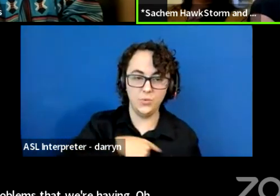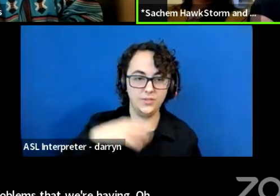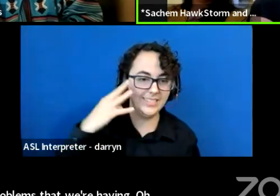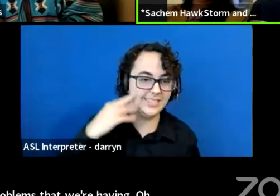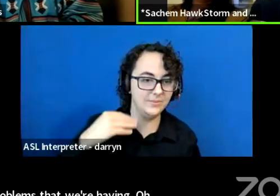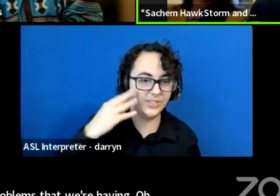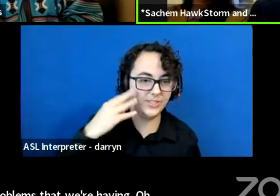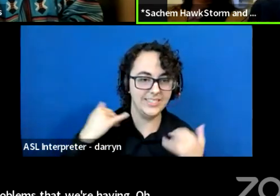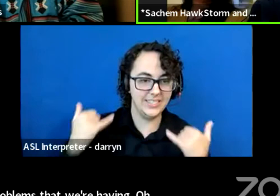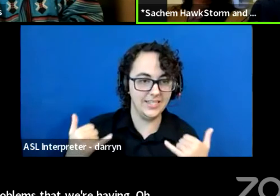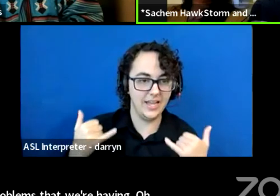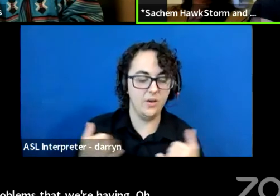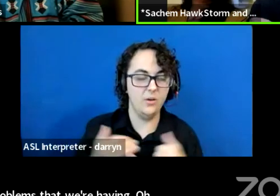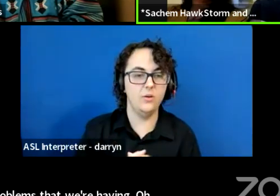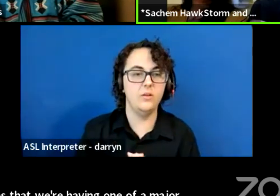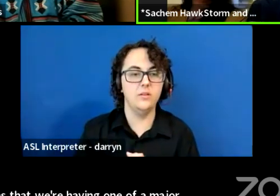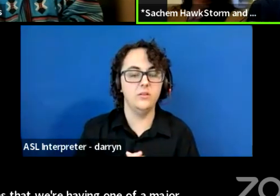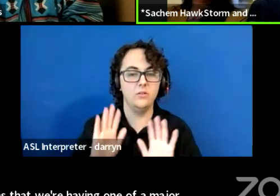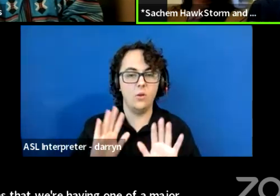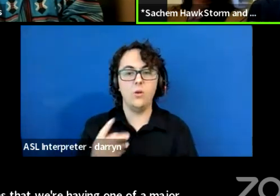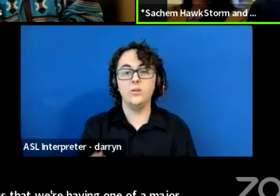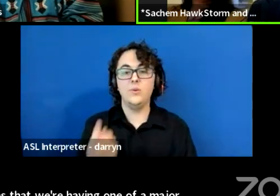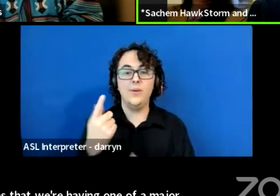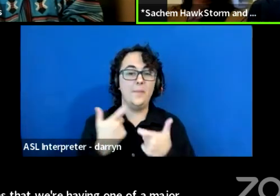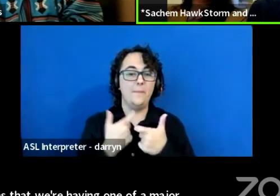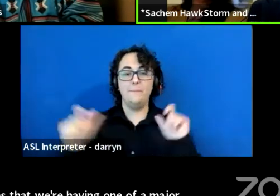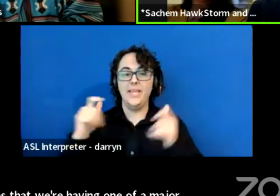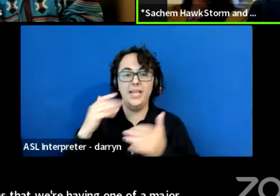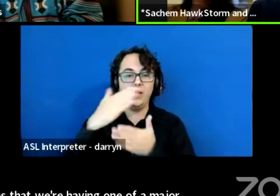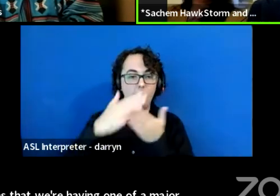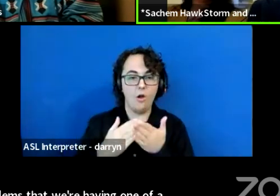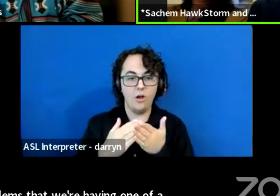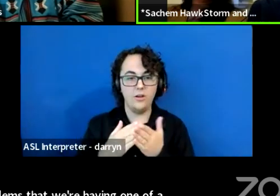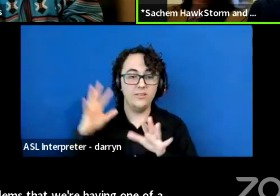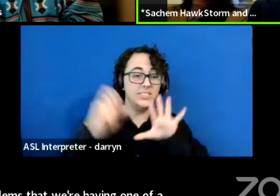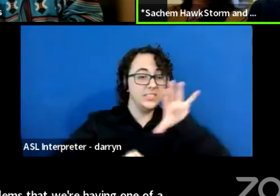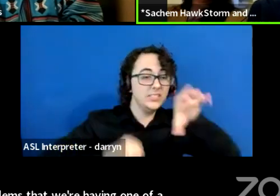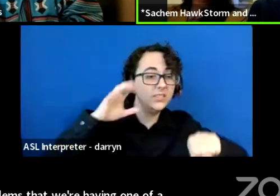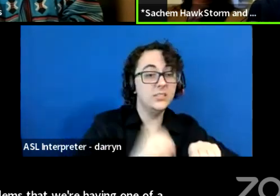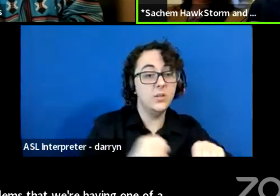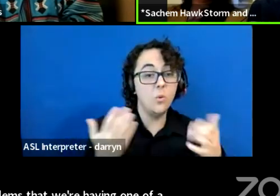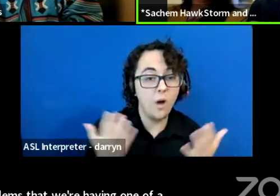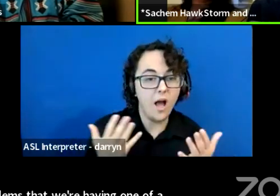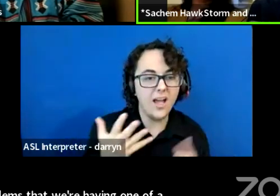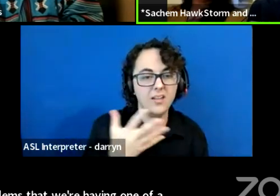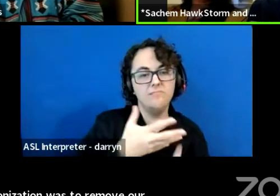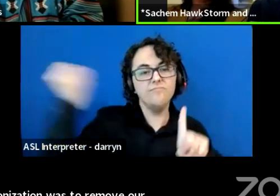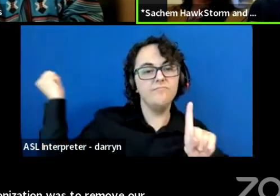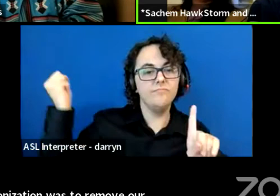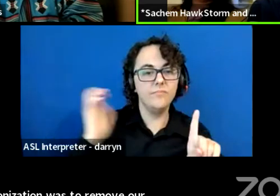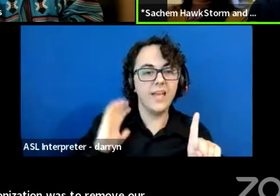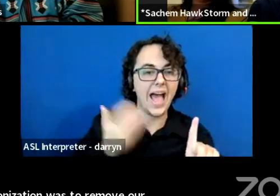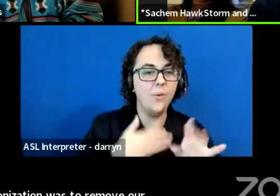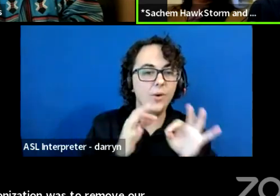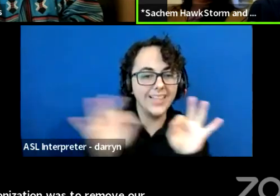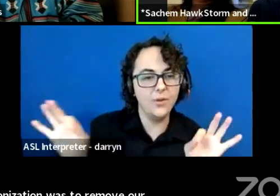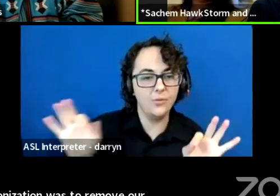One of a major part of colonization was to remove our language and our understanding of who we are on the planet.